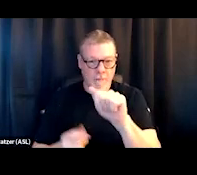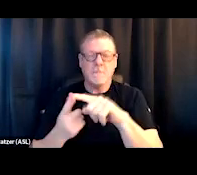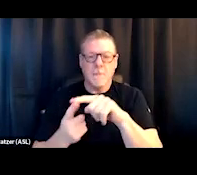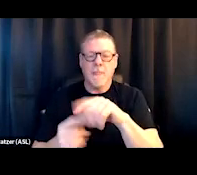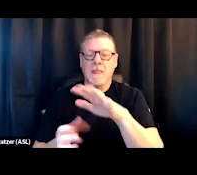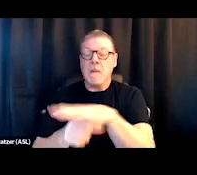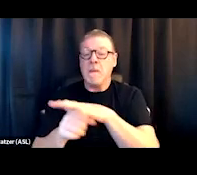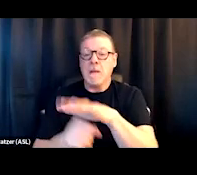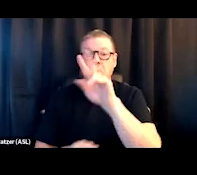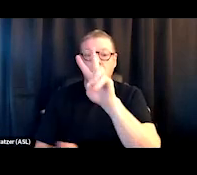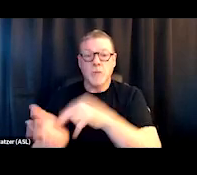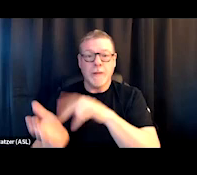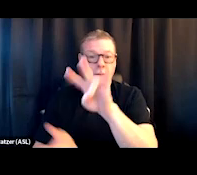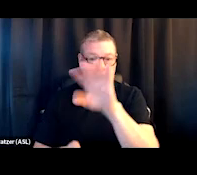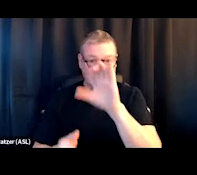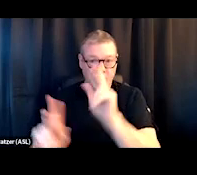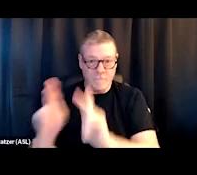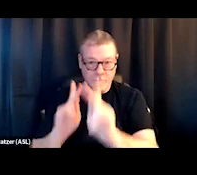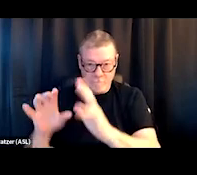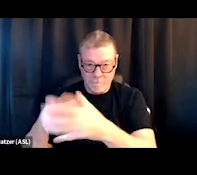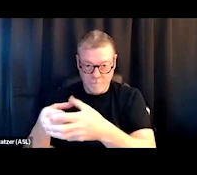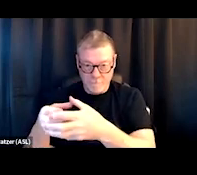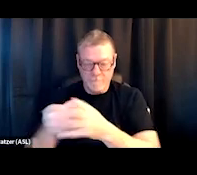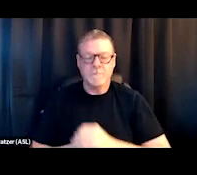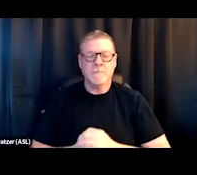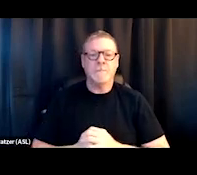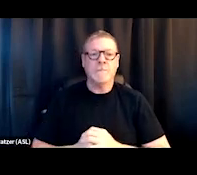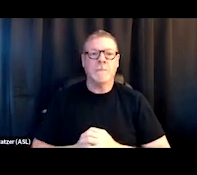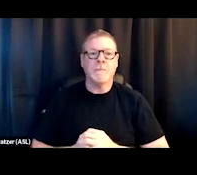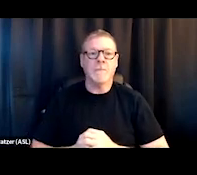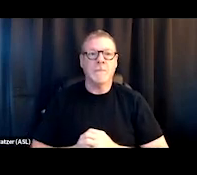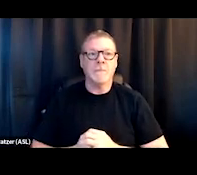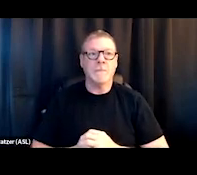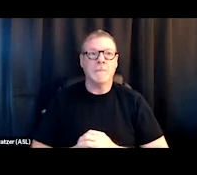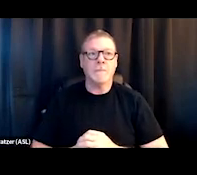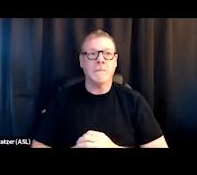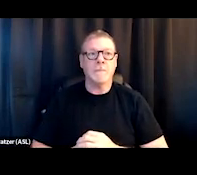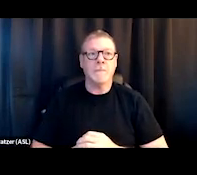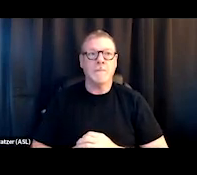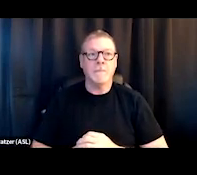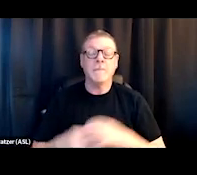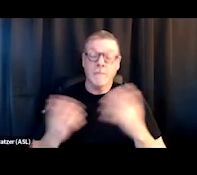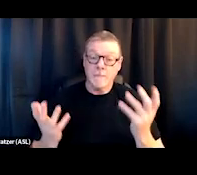and it was in Bent County. And, you know, it's pretty isolated.